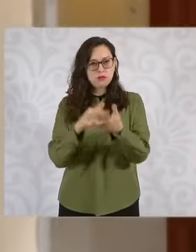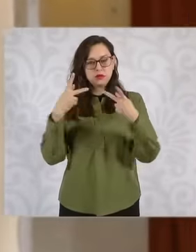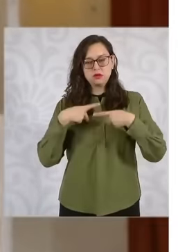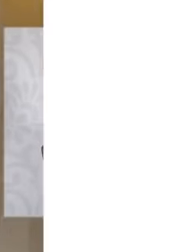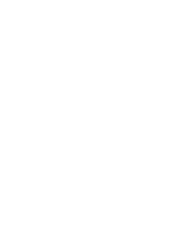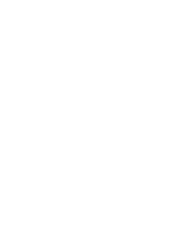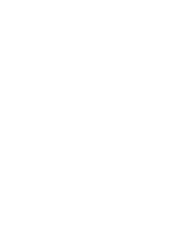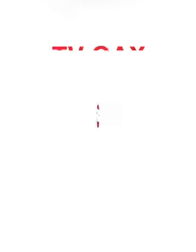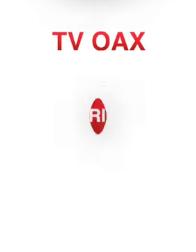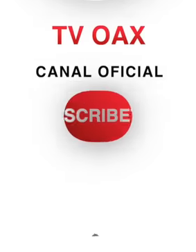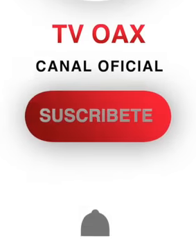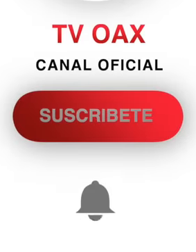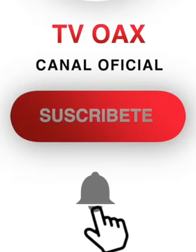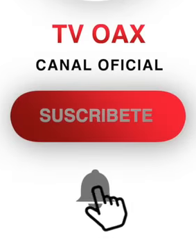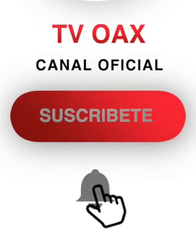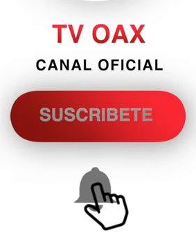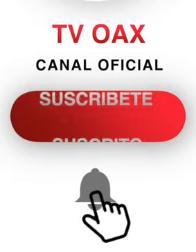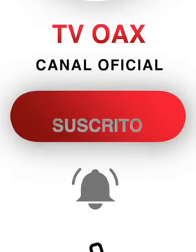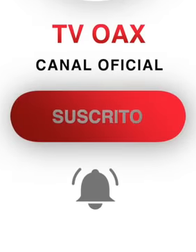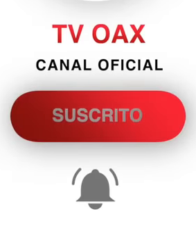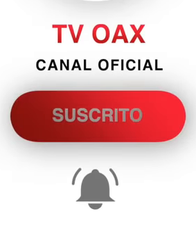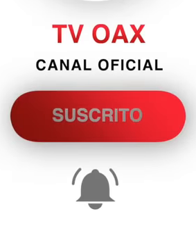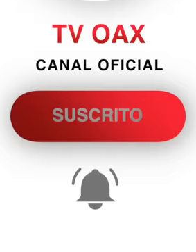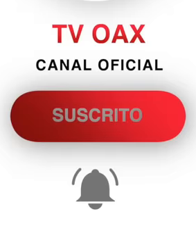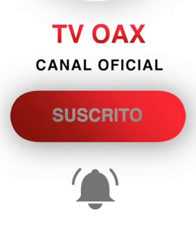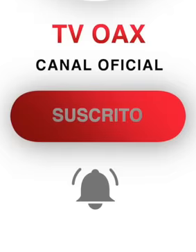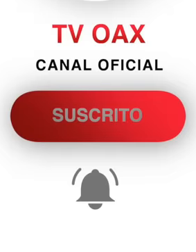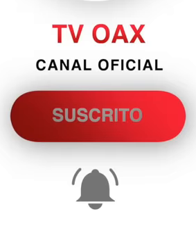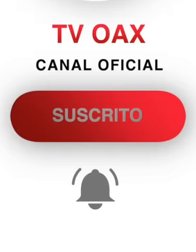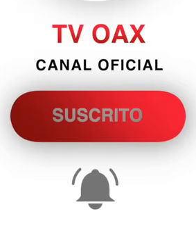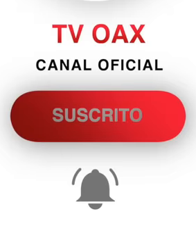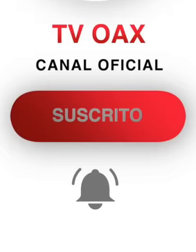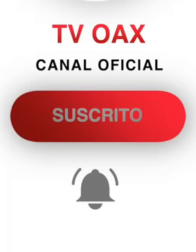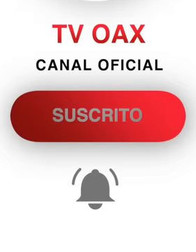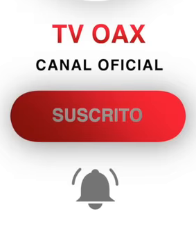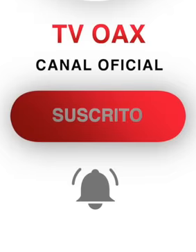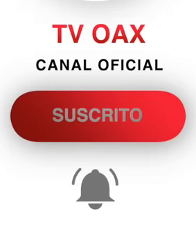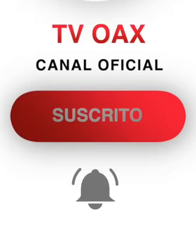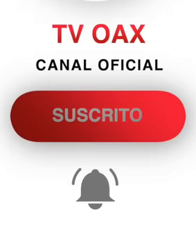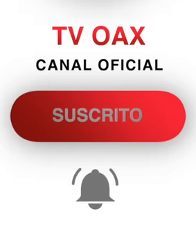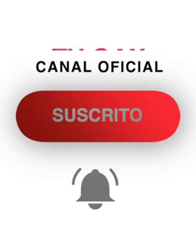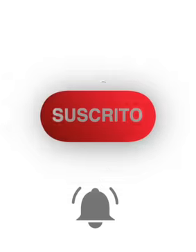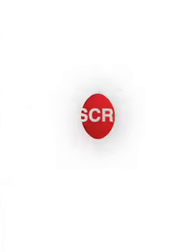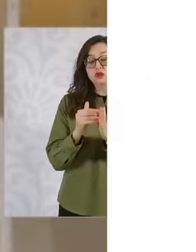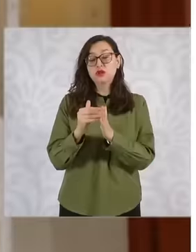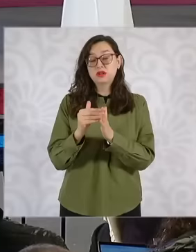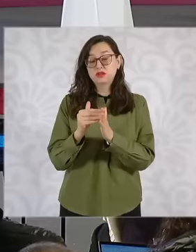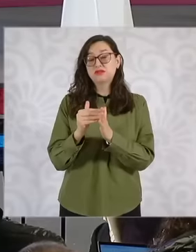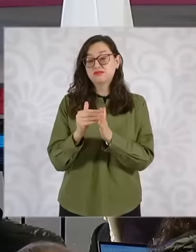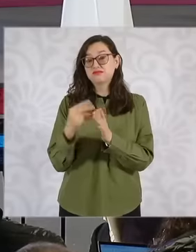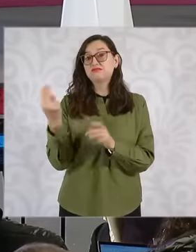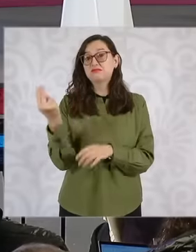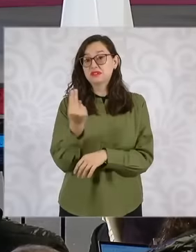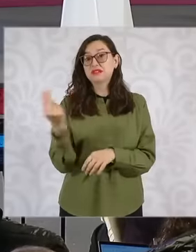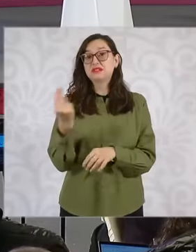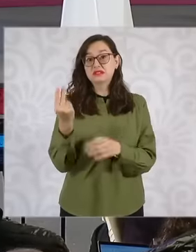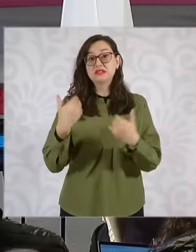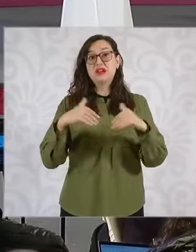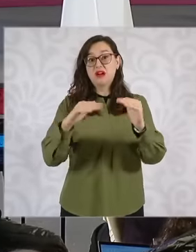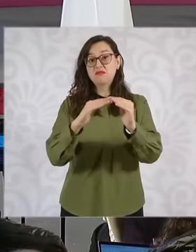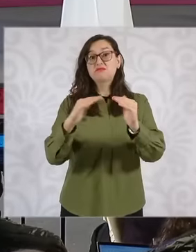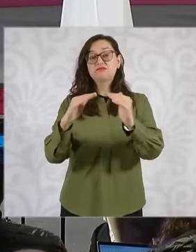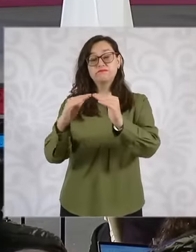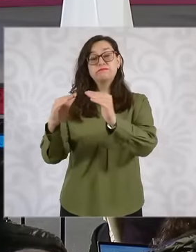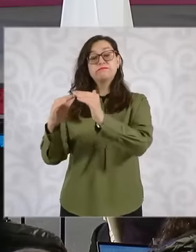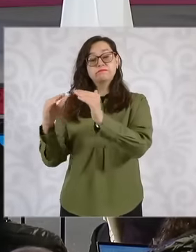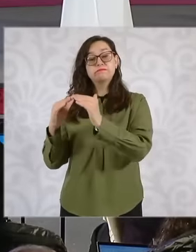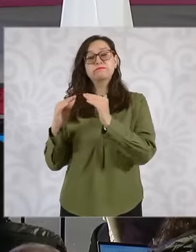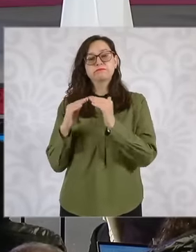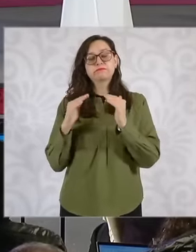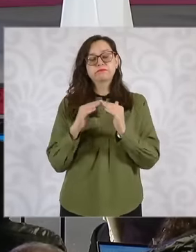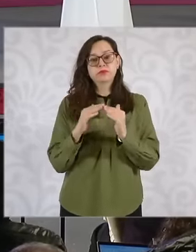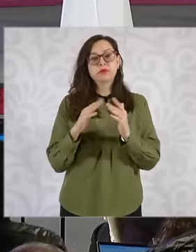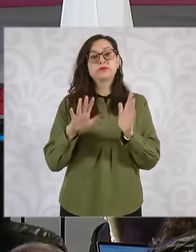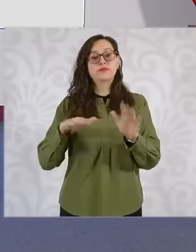by 2025 2.8 million homes are required for this population growth and by 2030 there will be